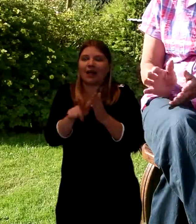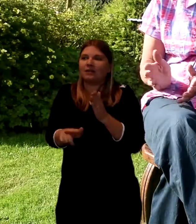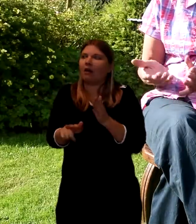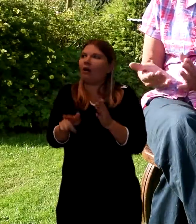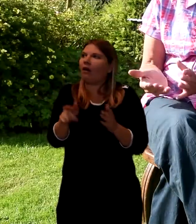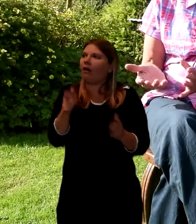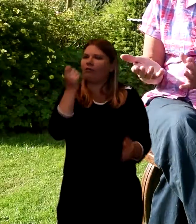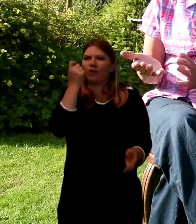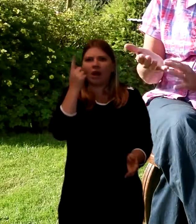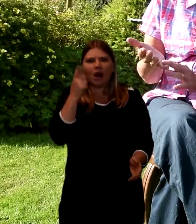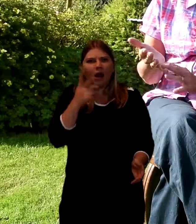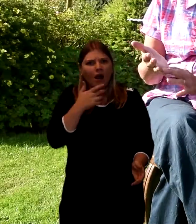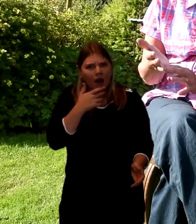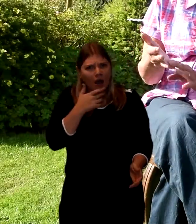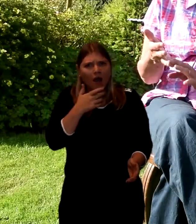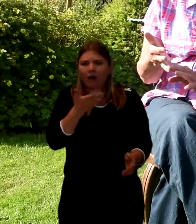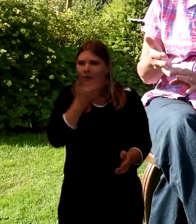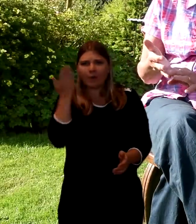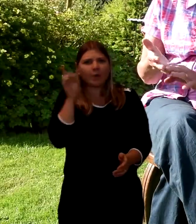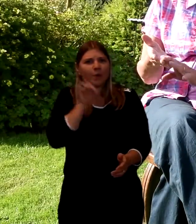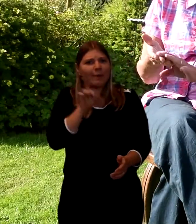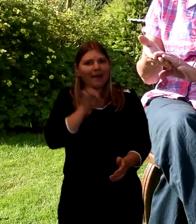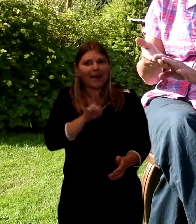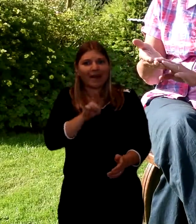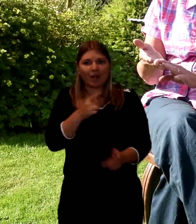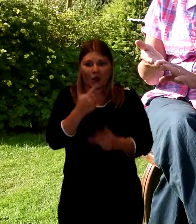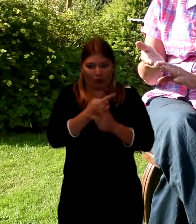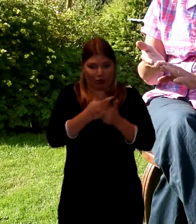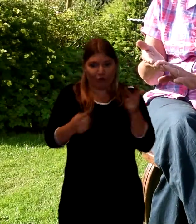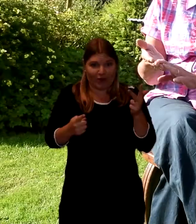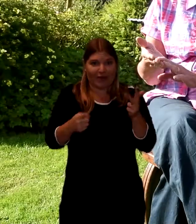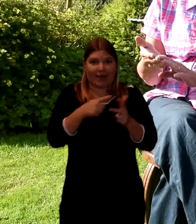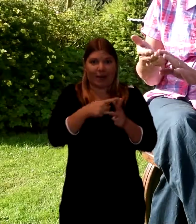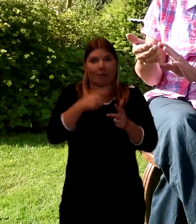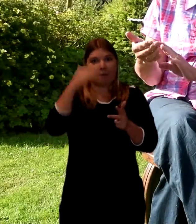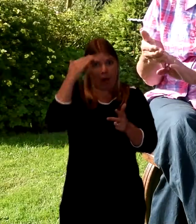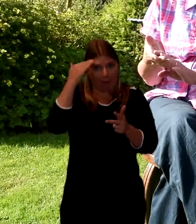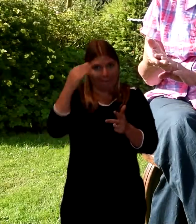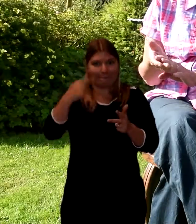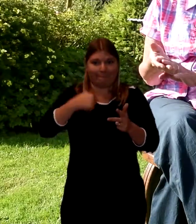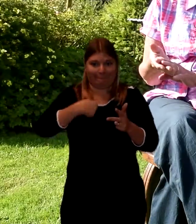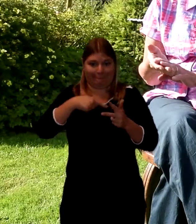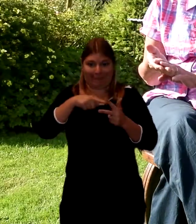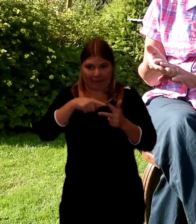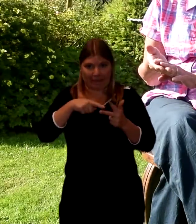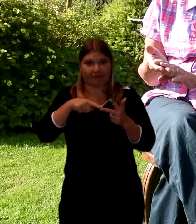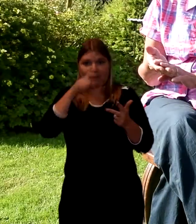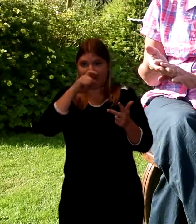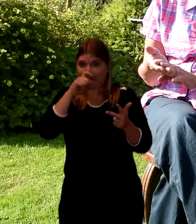And we as sister, widow and daughters were the only women in the churchyard.